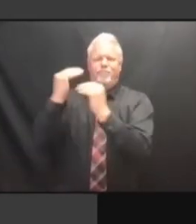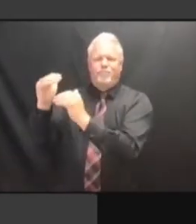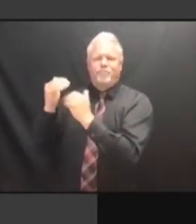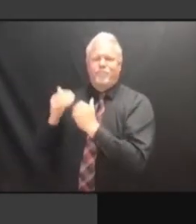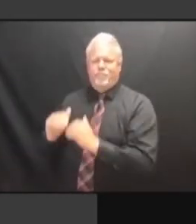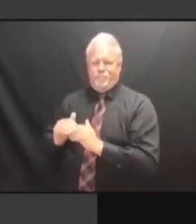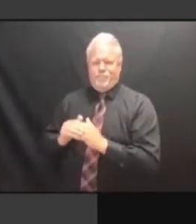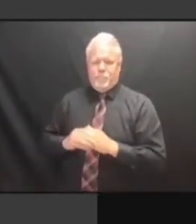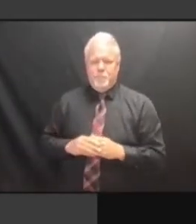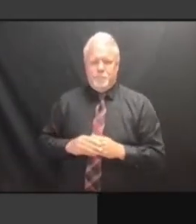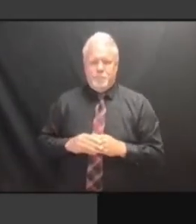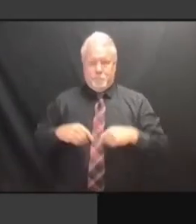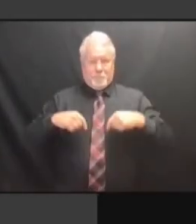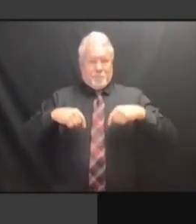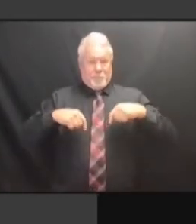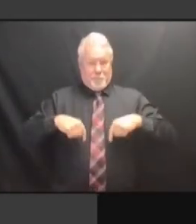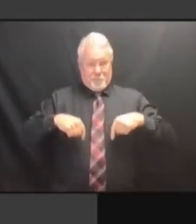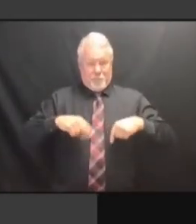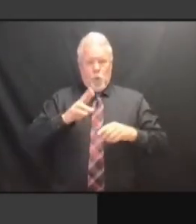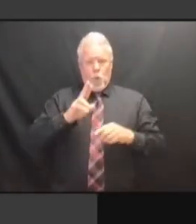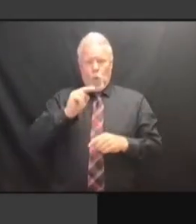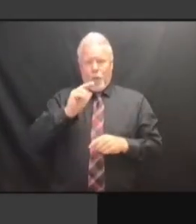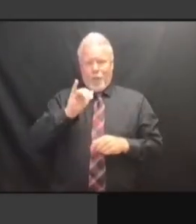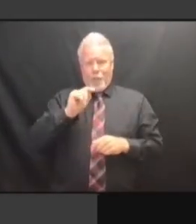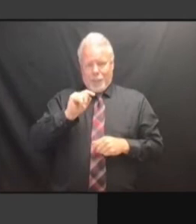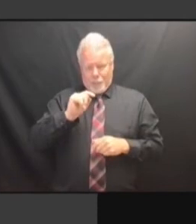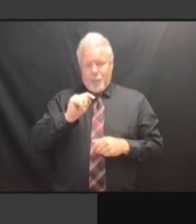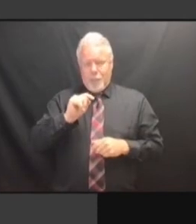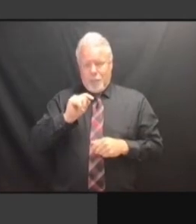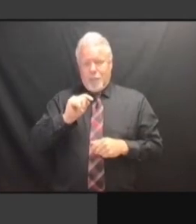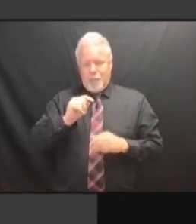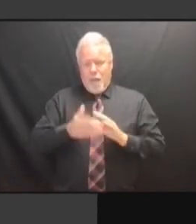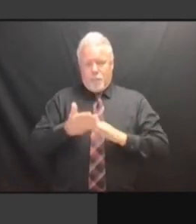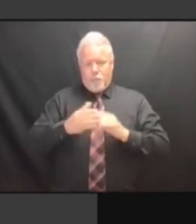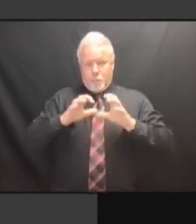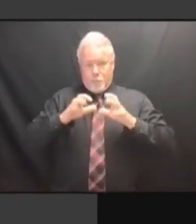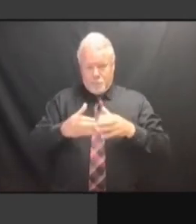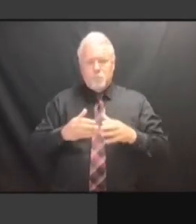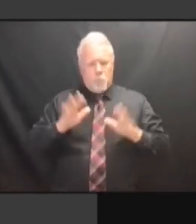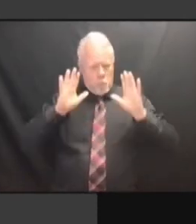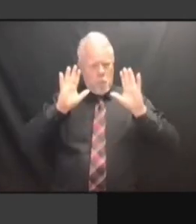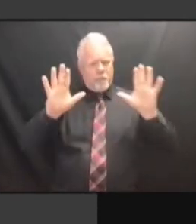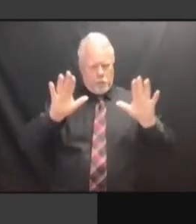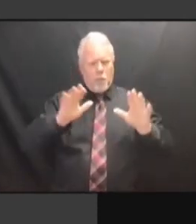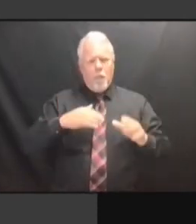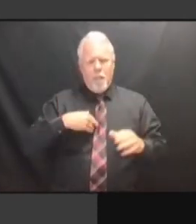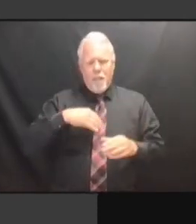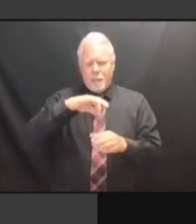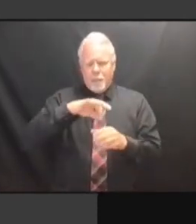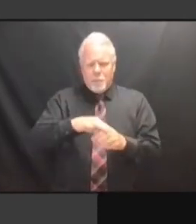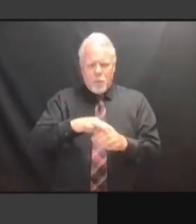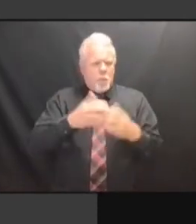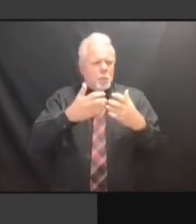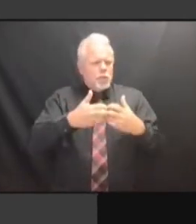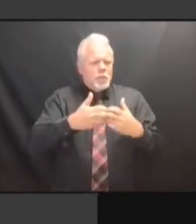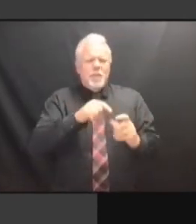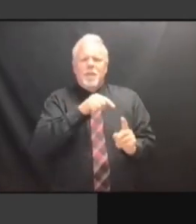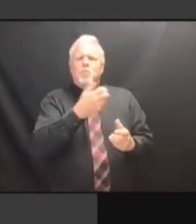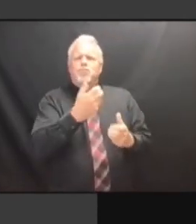DOING AN EXCELLENT JOB WITH RESPECT TO VOTING DOING AN EXCELLENT JOB WITH RESPECT TO VOTING MACHINE RESPECT TO VOTING MACHINE RESPECT TO VOTING MACHINE ISSUES. ISSUES. ISSUES. BUT ISSUES. BUT IT ISSUES. BUT IT HAS ISSUES. BUT IT HAS VERY ISSUES. BUT IT HAS VERY LIMITED BUT IT HAS VERY LIMITED BUT IT HAS VERY LIMITED RESOURCES BUT IT HAS VERY LIMITED RESOURCES IN BUT IT HAS VERY LIMITED RESOURCES IN TERMS BUT IT HAS VERY LIMITED RESOURCES IN TERMS OF BUT IT HAS VERY LIMITED RESOURCES IN TERMS OF DEALING RESOURCES IN TERMS OF DEALING RESOURCES IN TERMS OF DEALING WITH RESOURCES IN TERMS OF DEALING WITH THE RESOURCES IN TERMS OF DEALING WITH THE COUNTIES. WITH THE COUNTIES. WITH THE COUNTIES. AND WITH THE COUNTIES. AND I